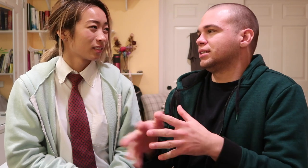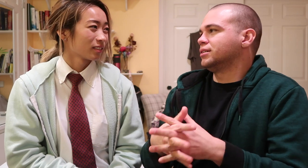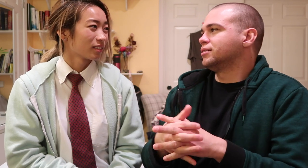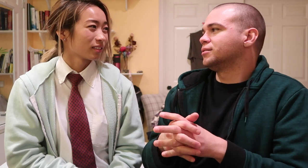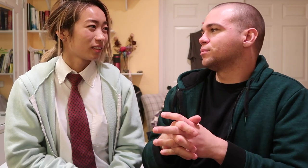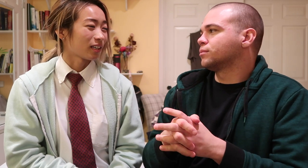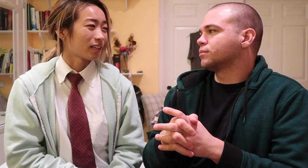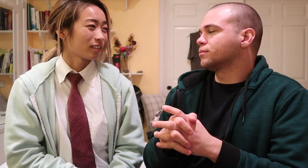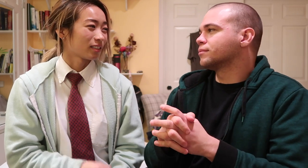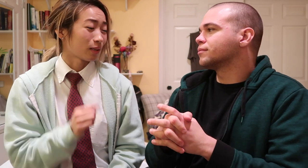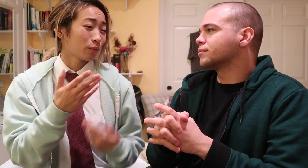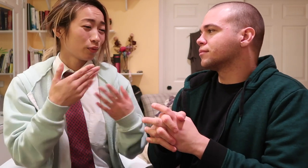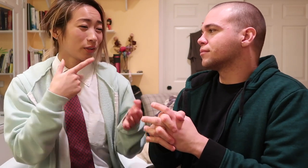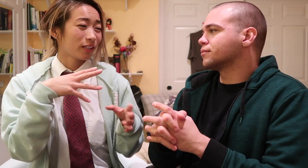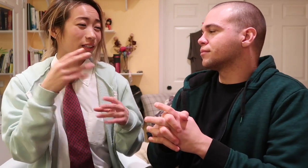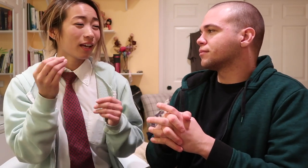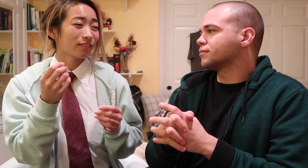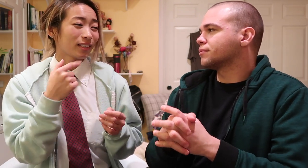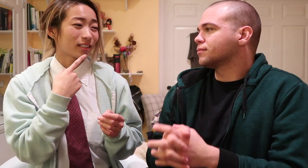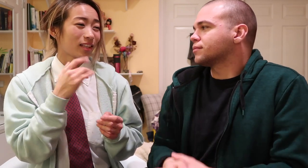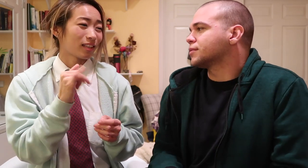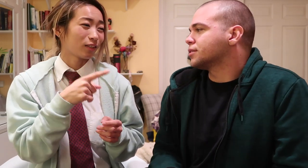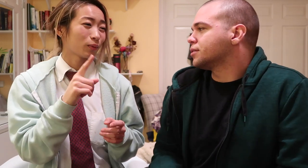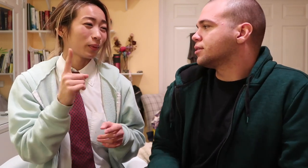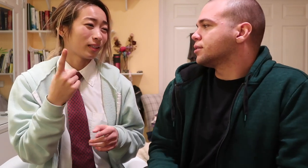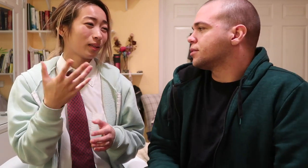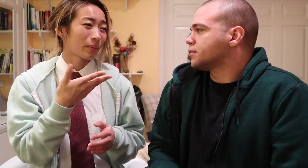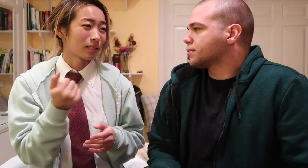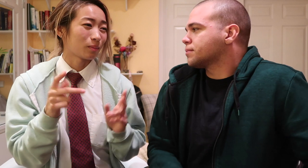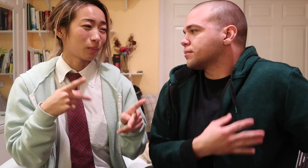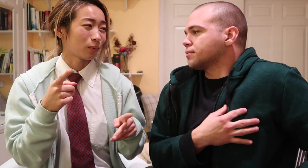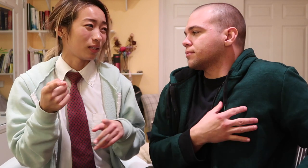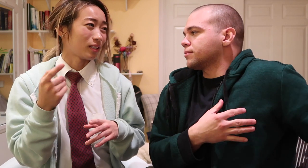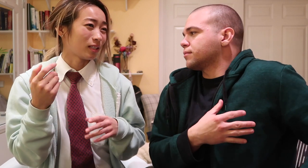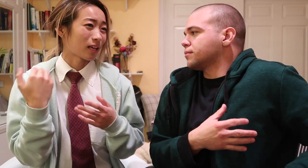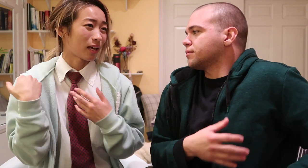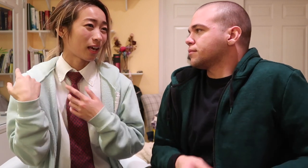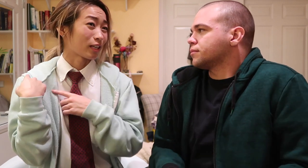yeah and before you left he says that you're one of the best people he has